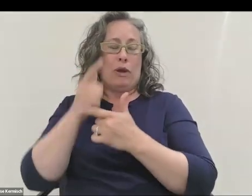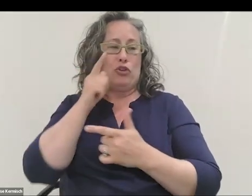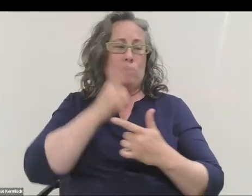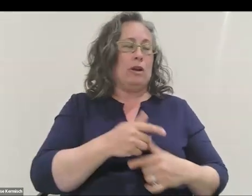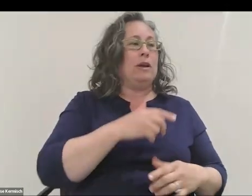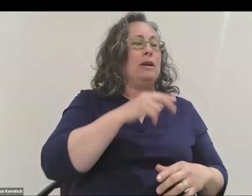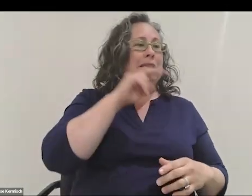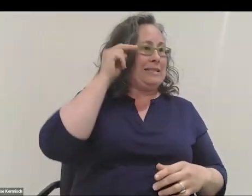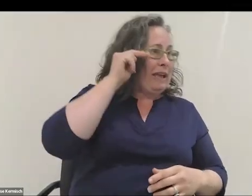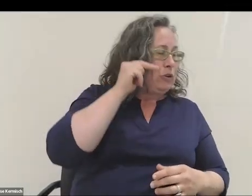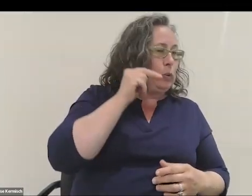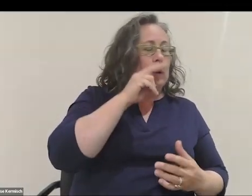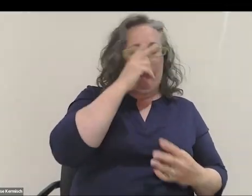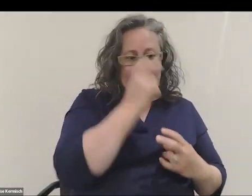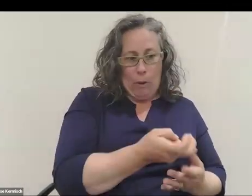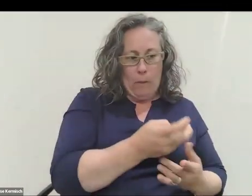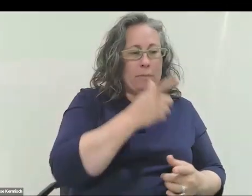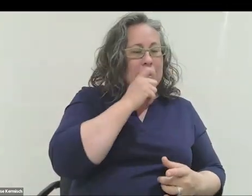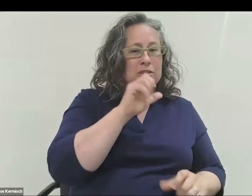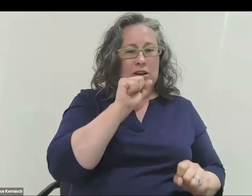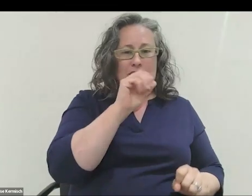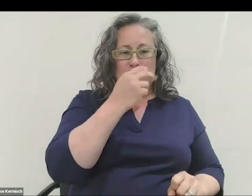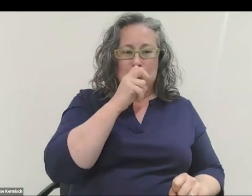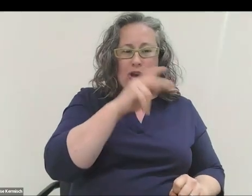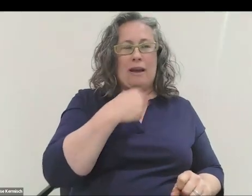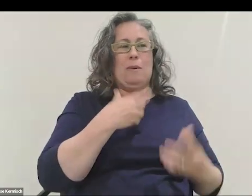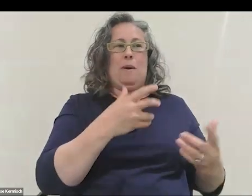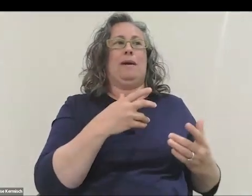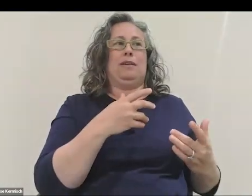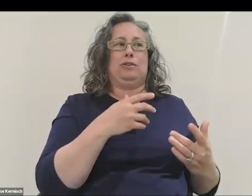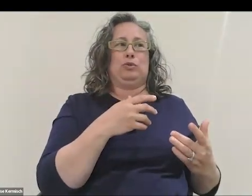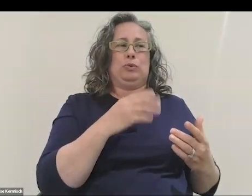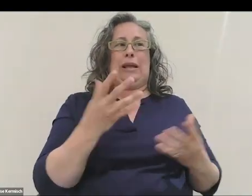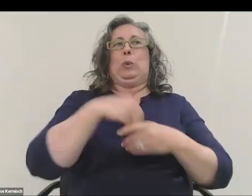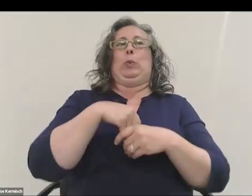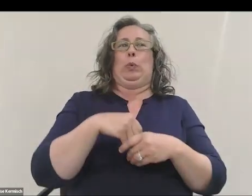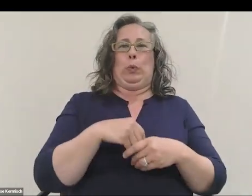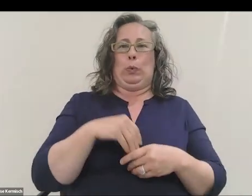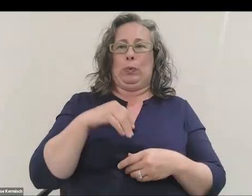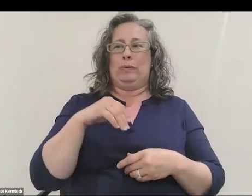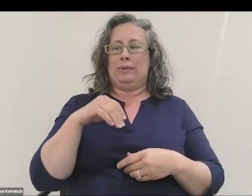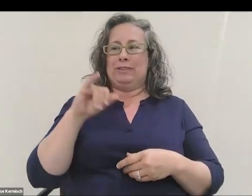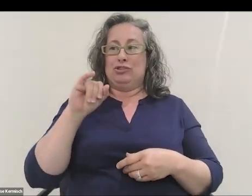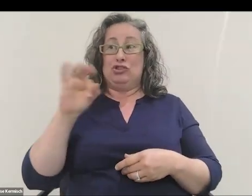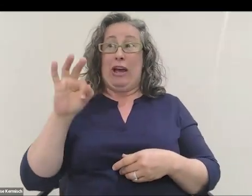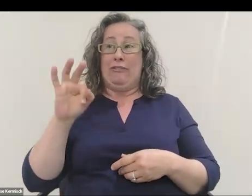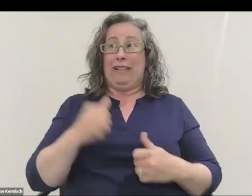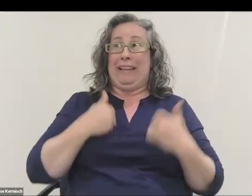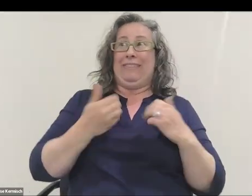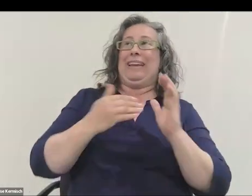from shock. I wanted to include that moment of them living that again, and Jeff living that from the ground himself seeing us go up.